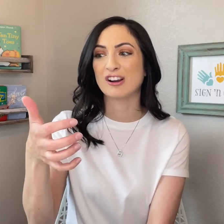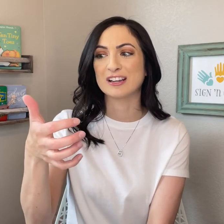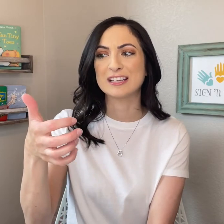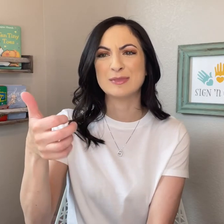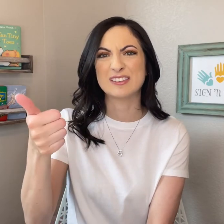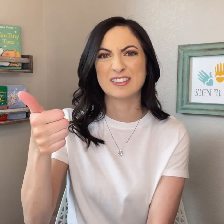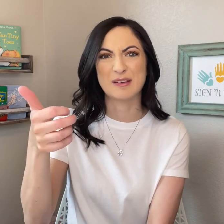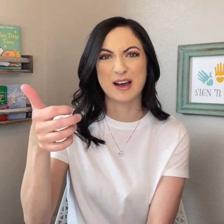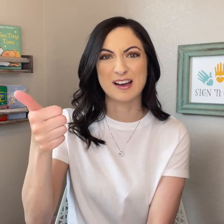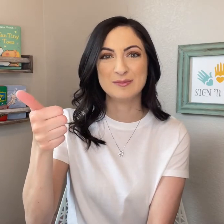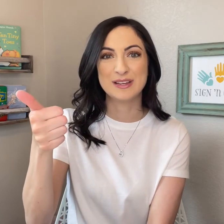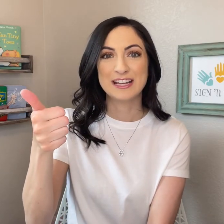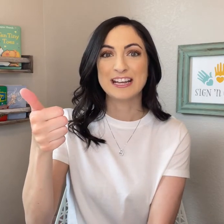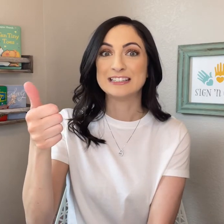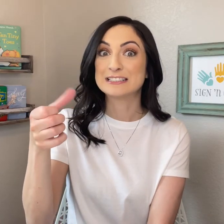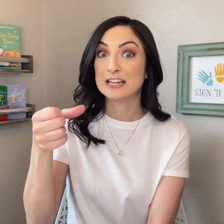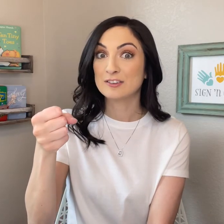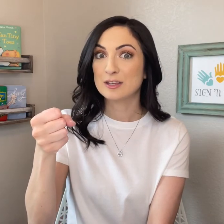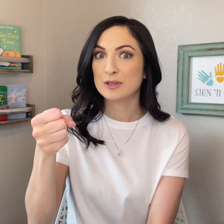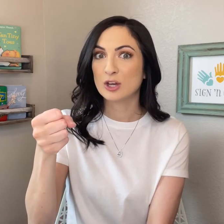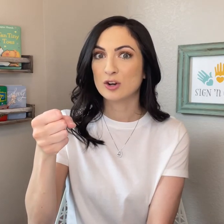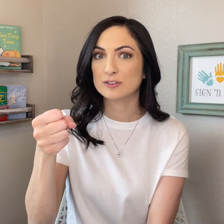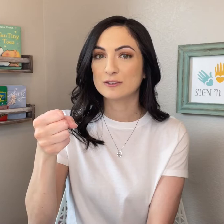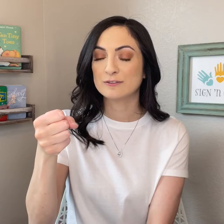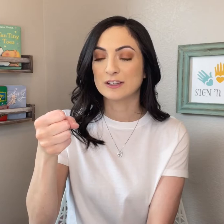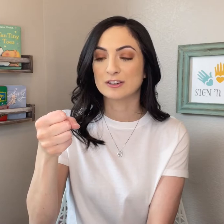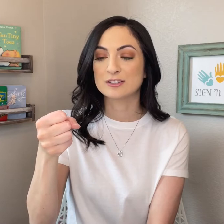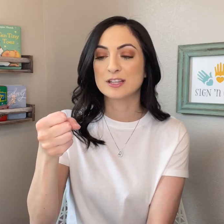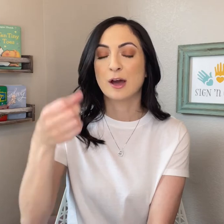keeping the thumb up instead of keeping it over your fingers,